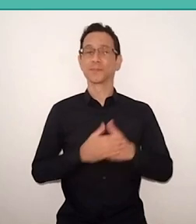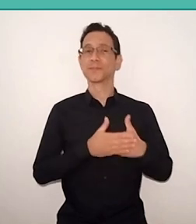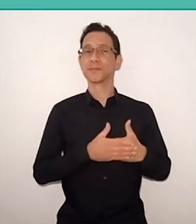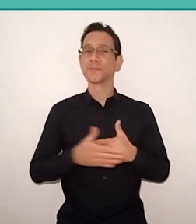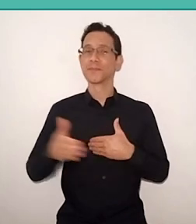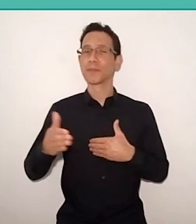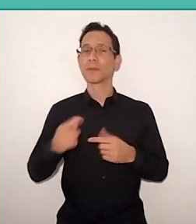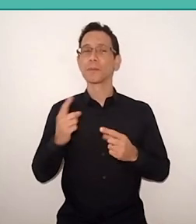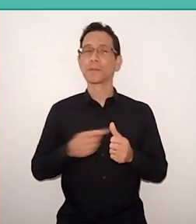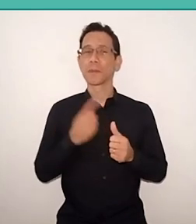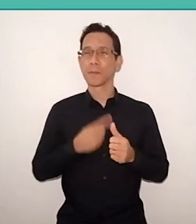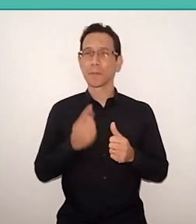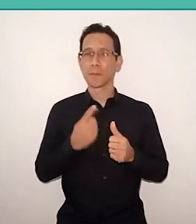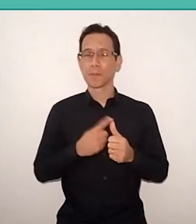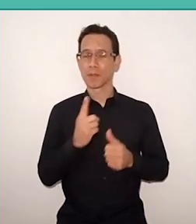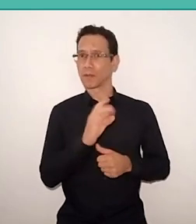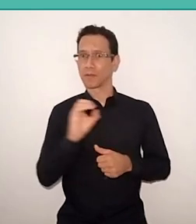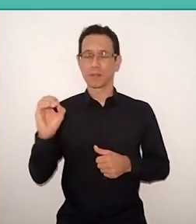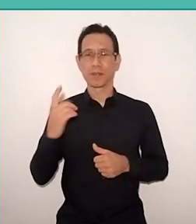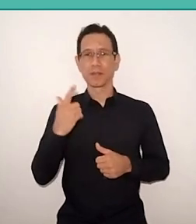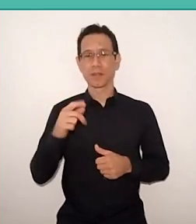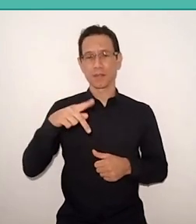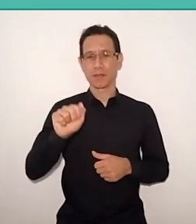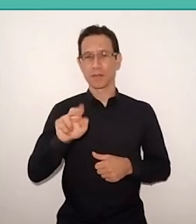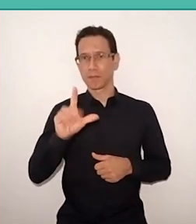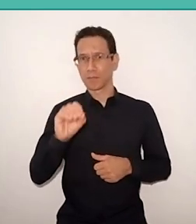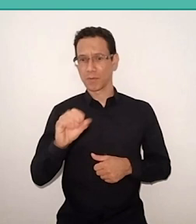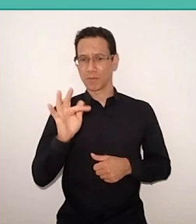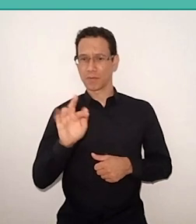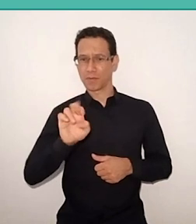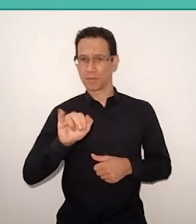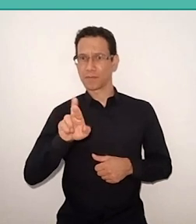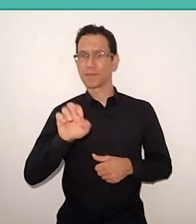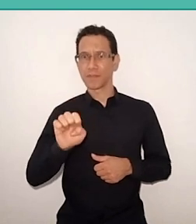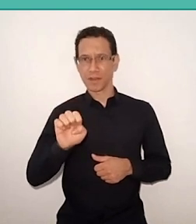the educator's centenary and thinker Paulo Freire, the importance of public school,